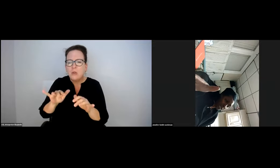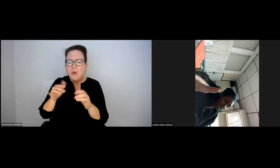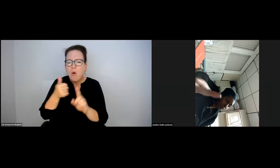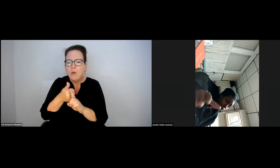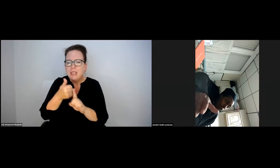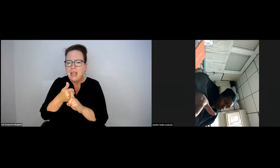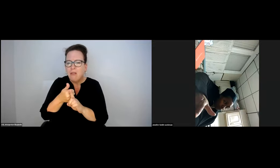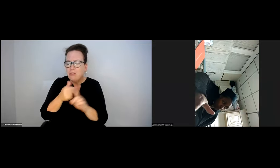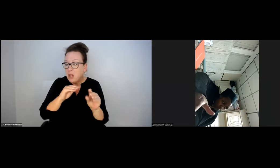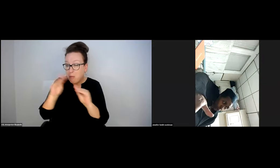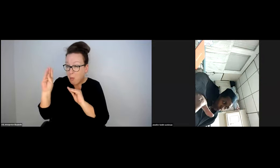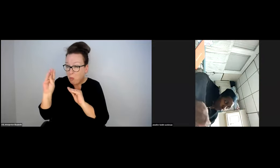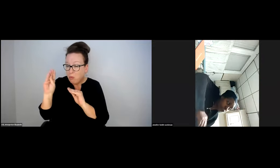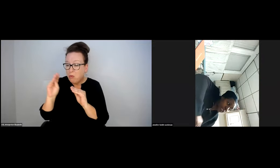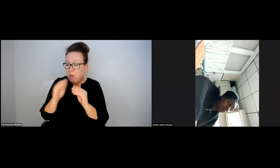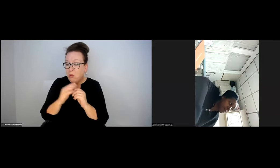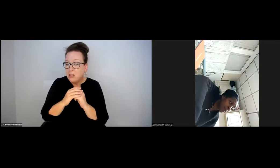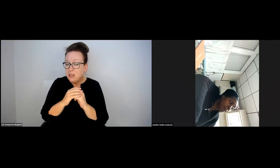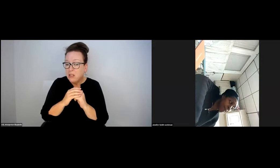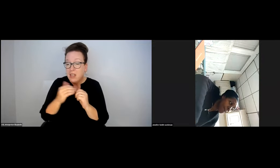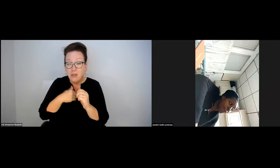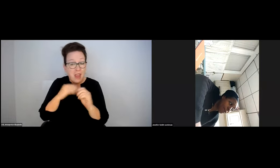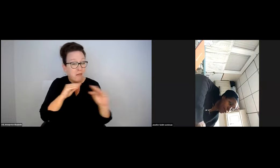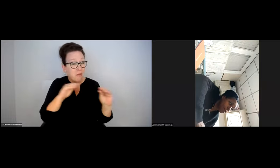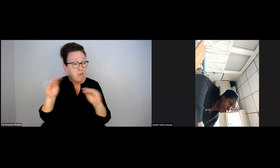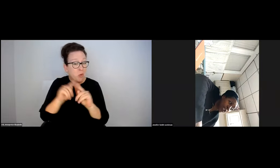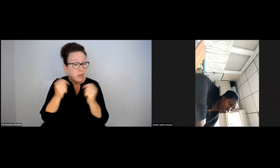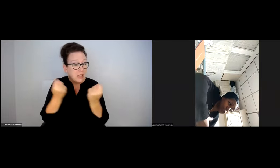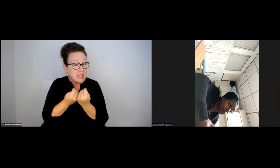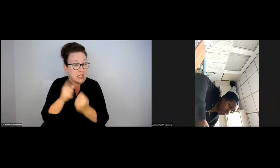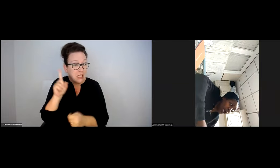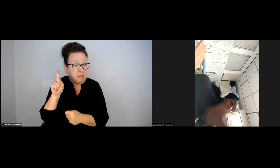WITH TOM, THEY HAVE A REMOVAL. DO THAT DO WITH THE MBTA